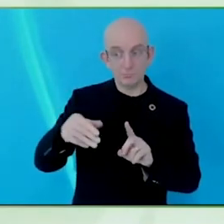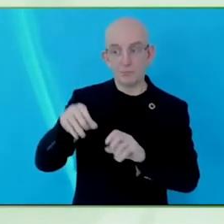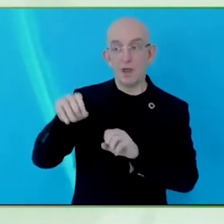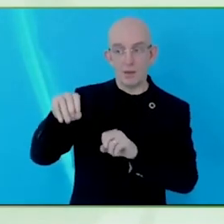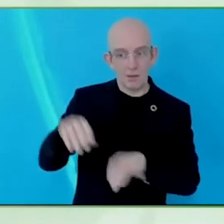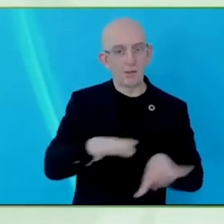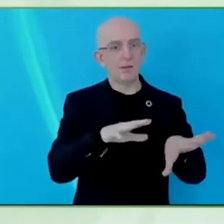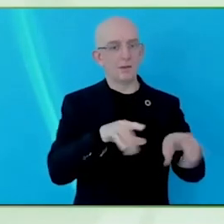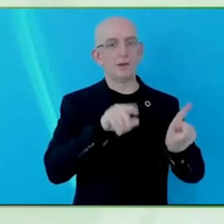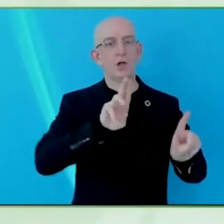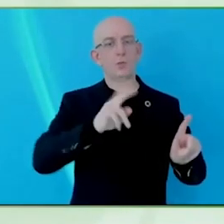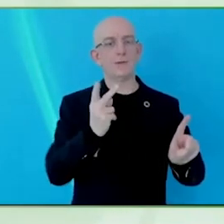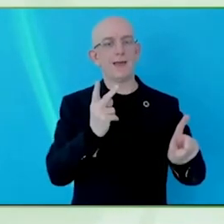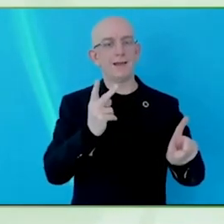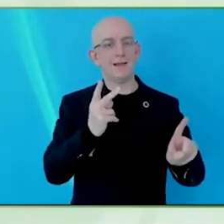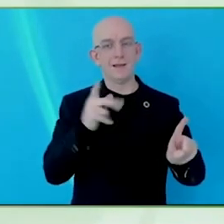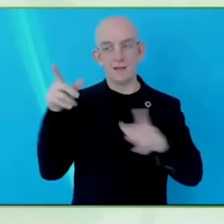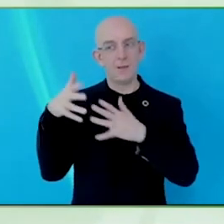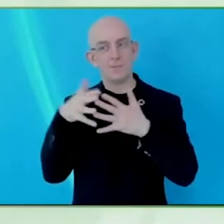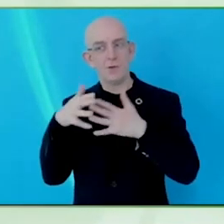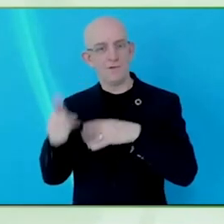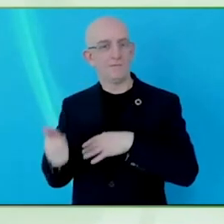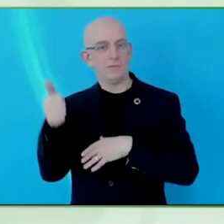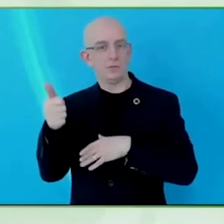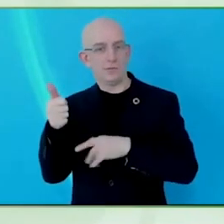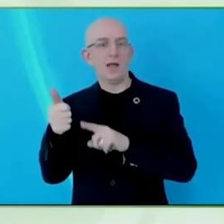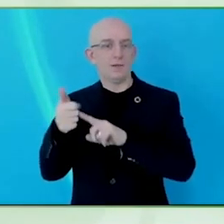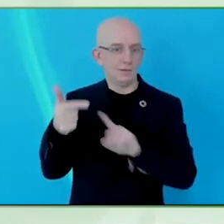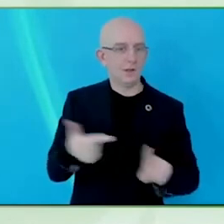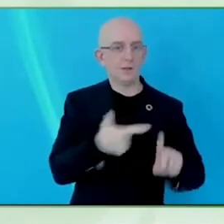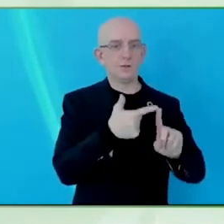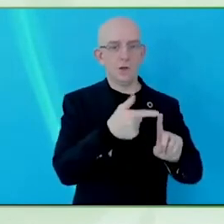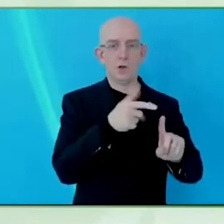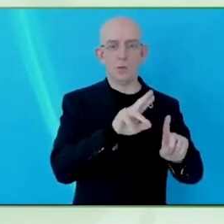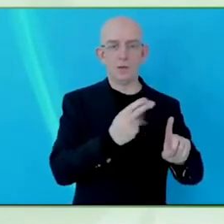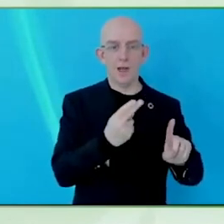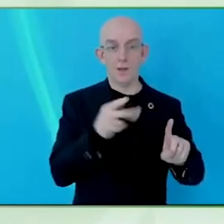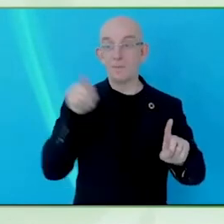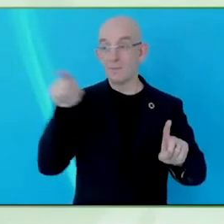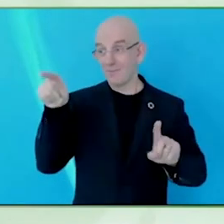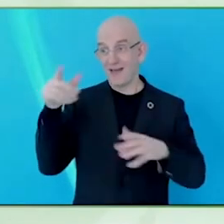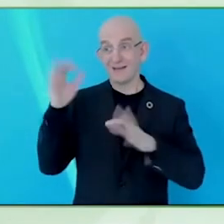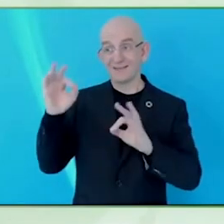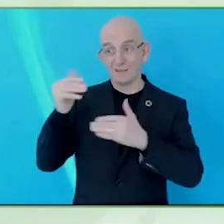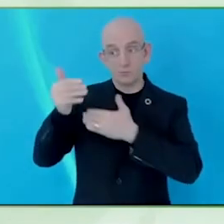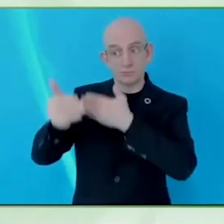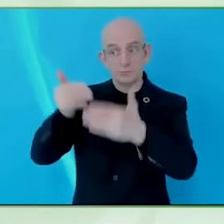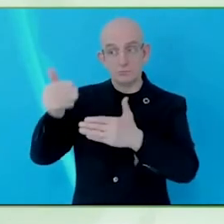at the beginning please be kind to us and also please be very honest with us because that is what we need to get it right.